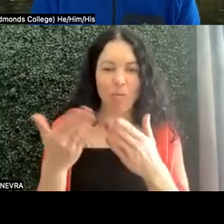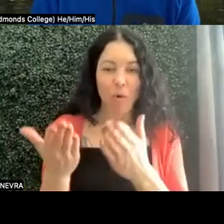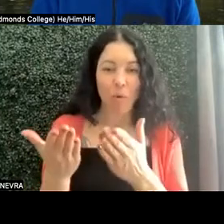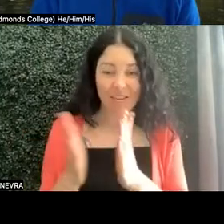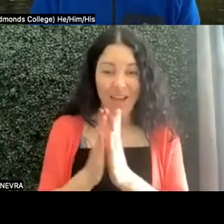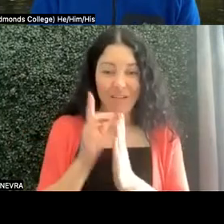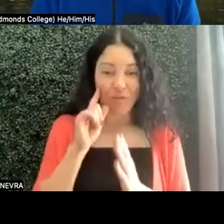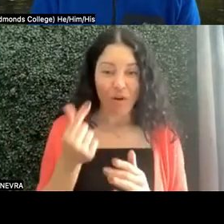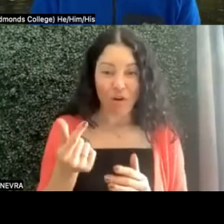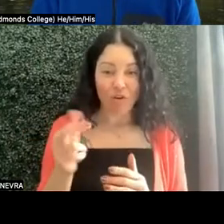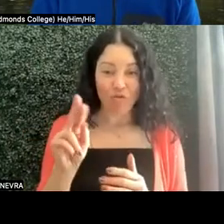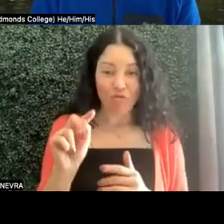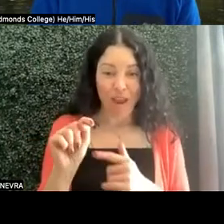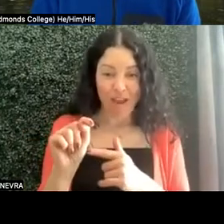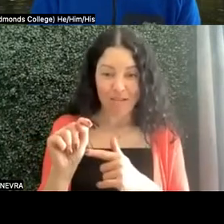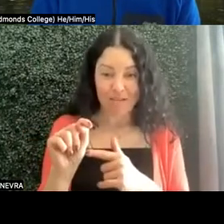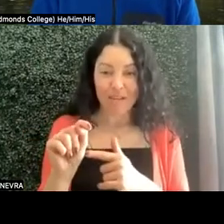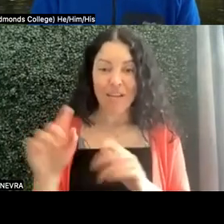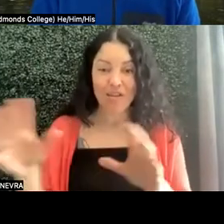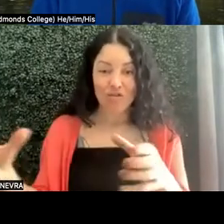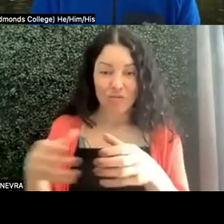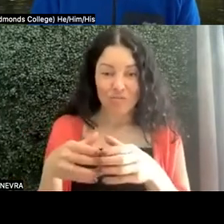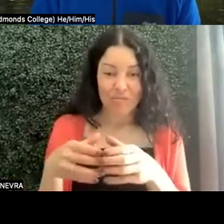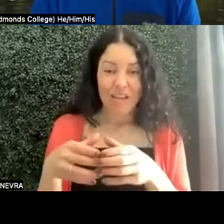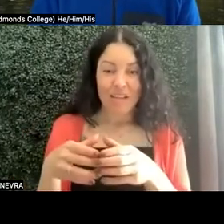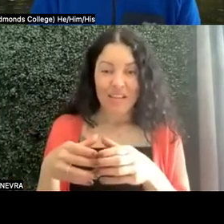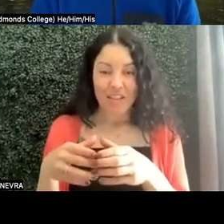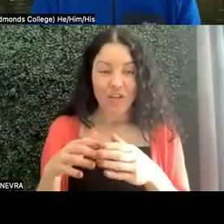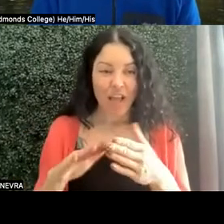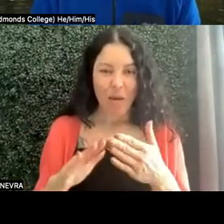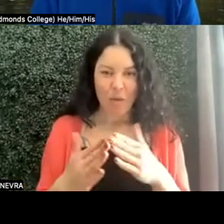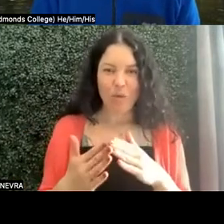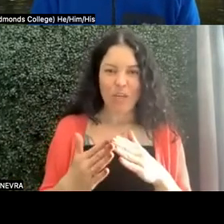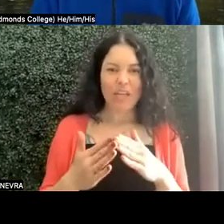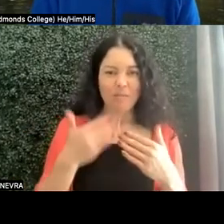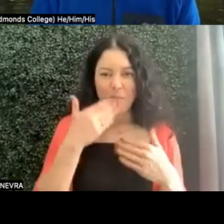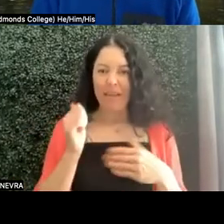to bring together some people to create a community of practice to do this, and we're just kind of curious